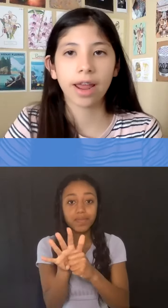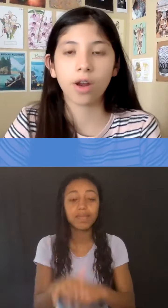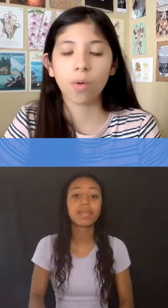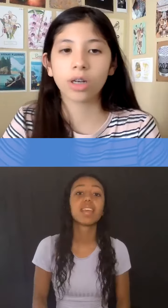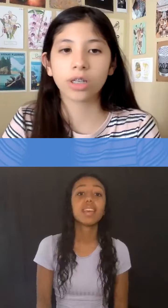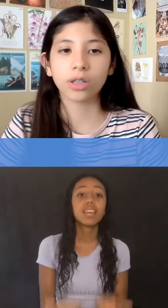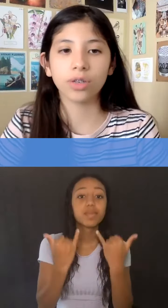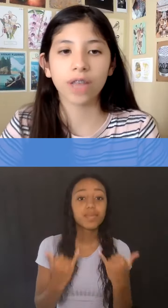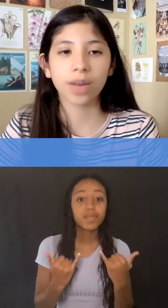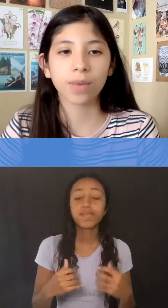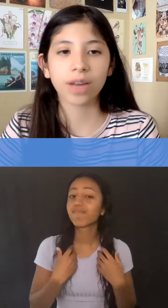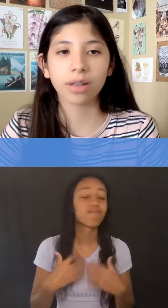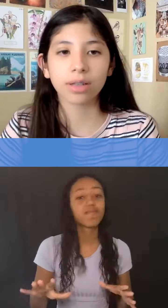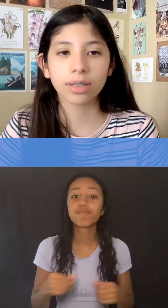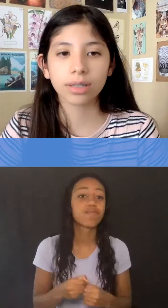and I don’t want to lose anyone else.